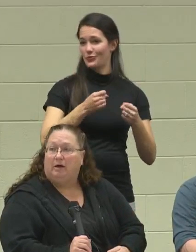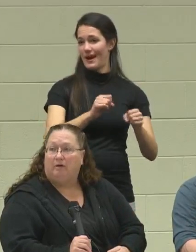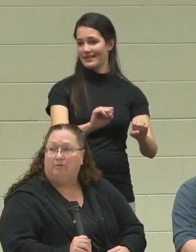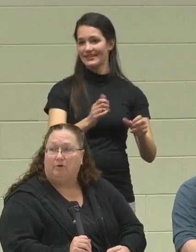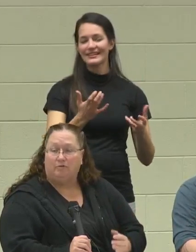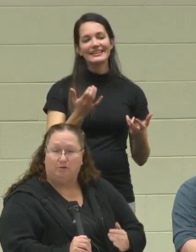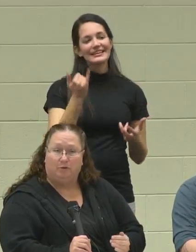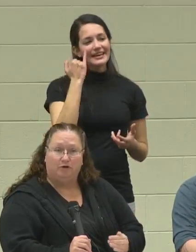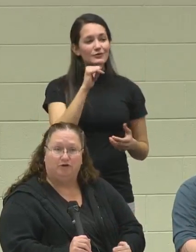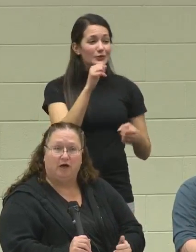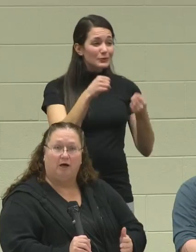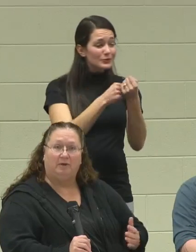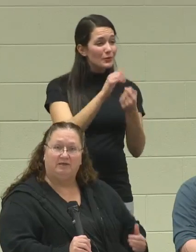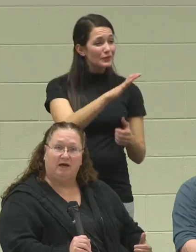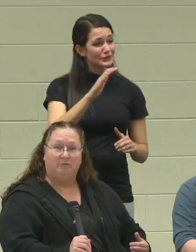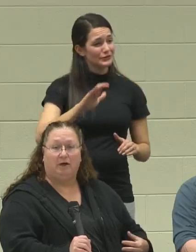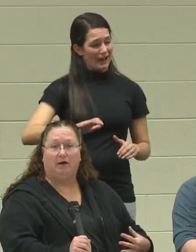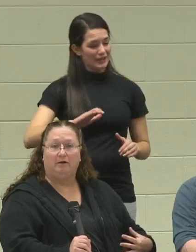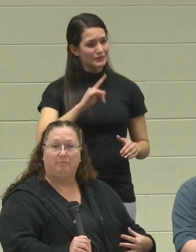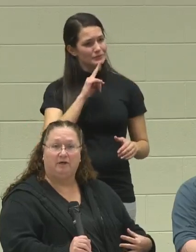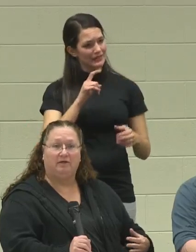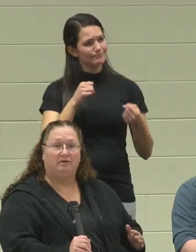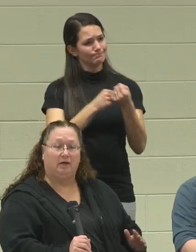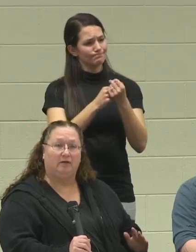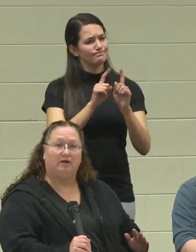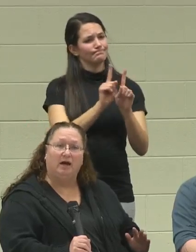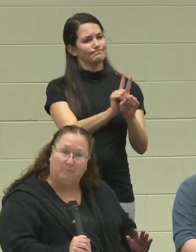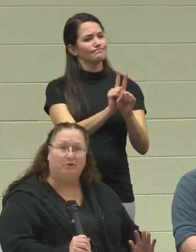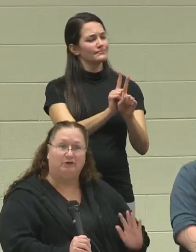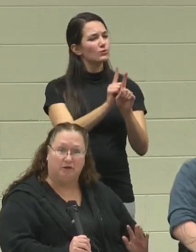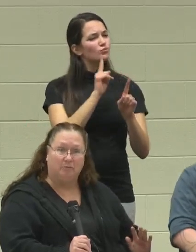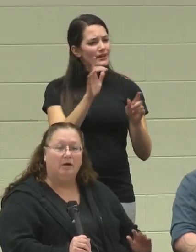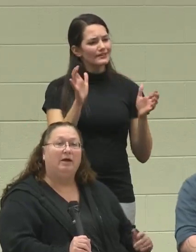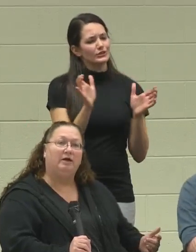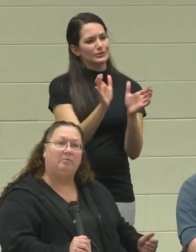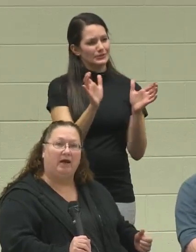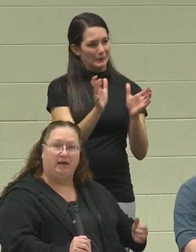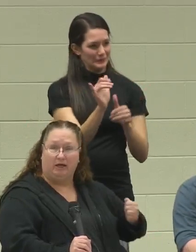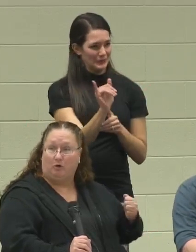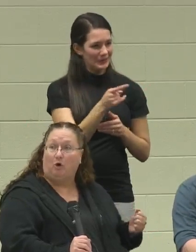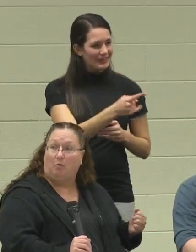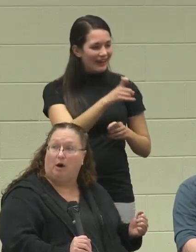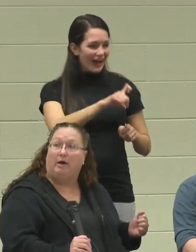If you don't support your child by standing behind them, and kind of pushing them. Him, I had to get a crowbar,